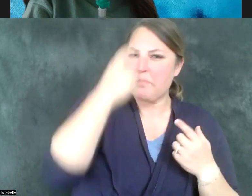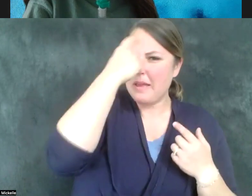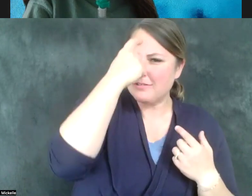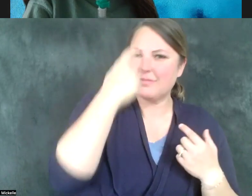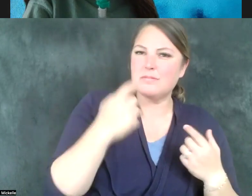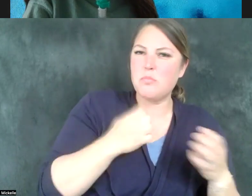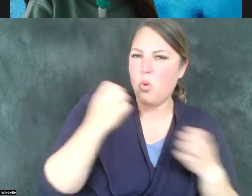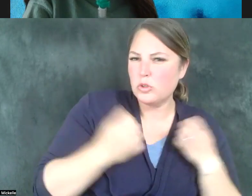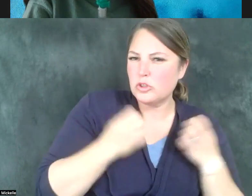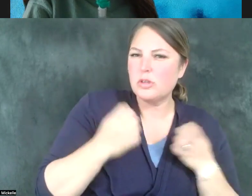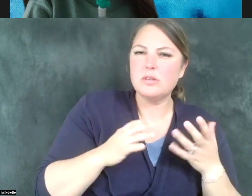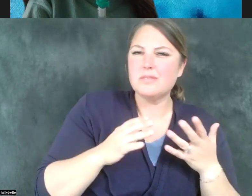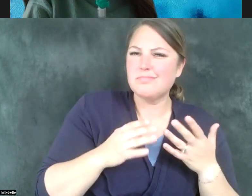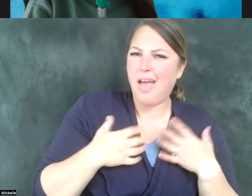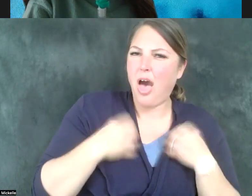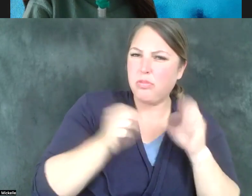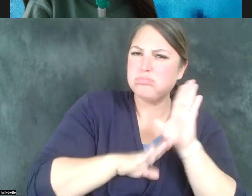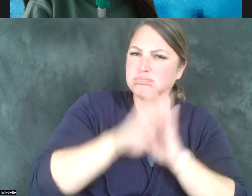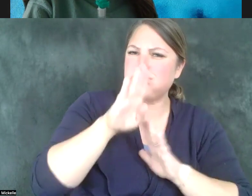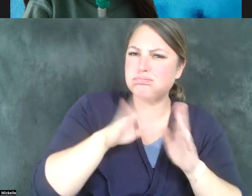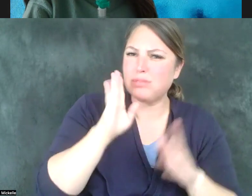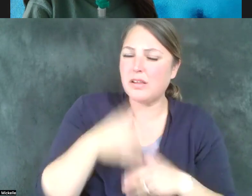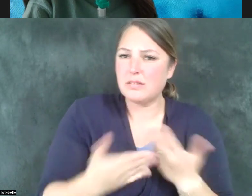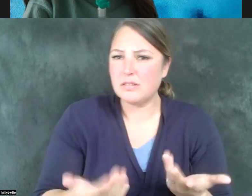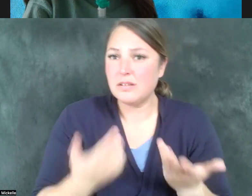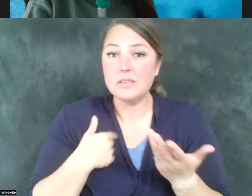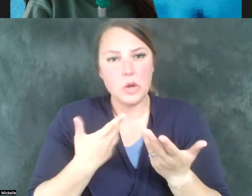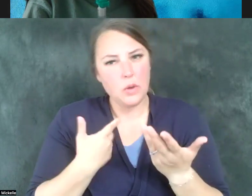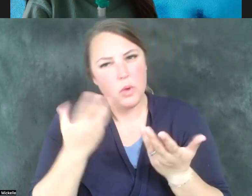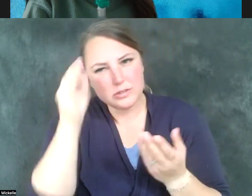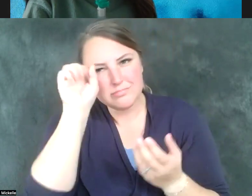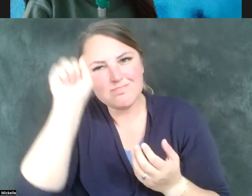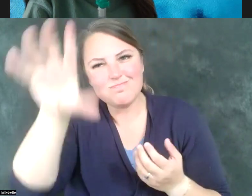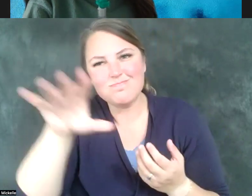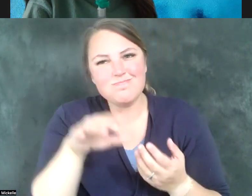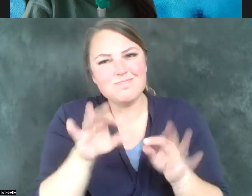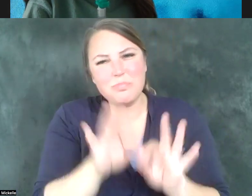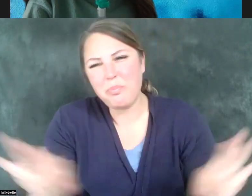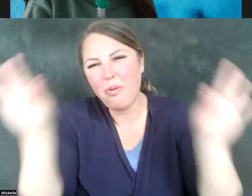And so I just want to echo the idea that how important it is that individuals who